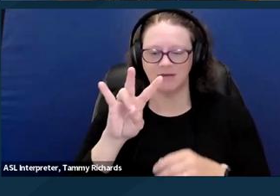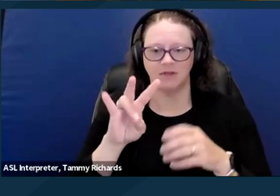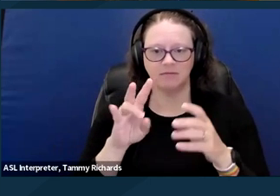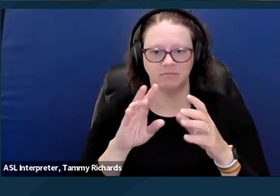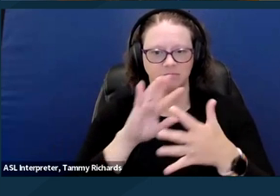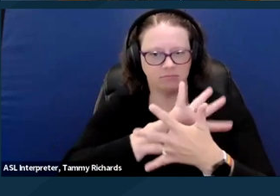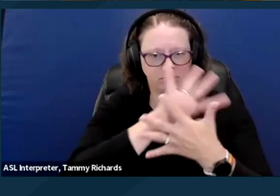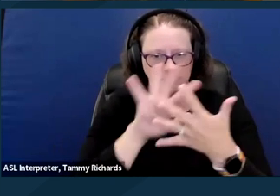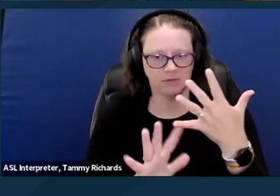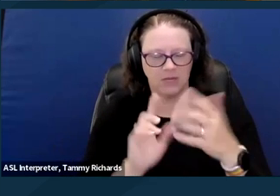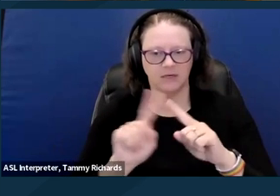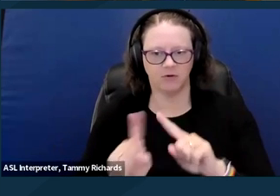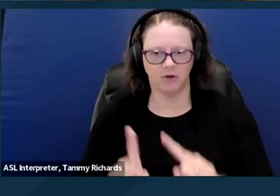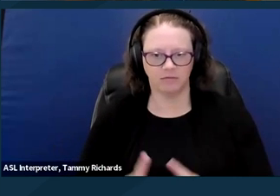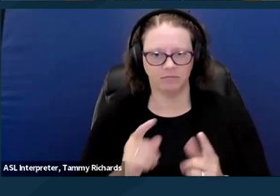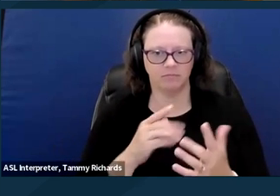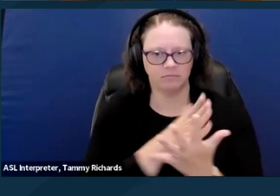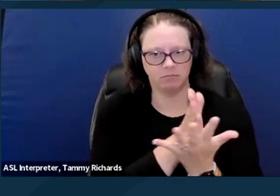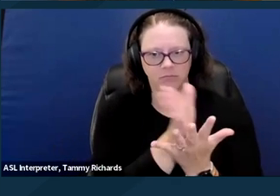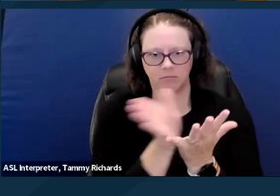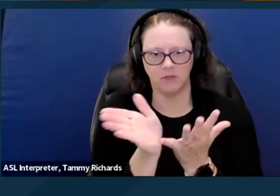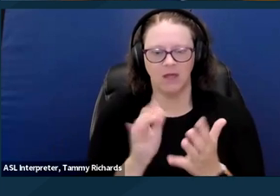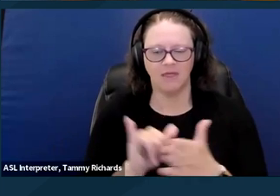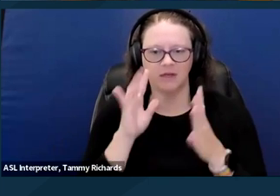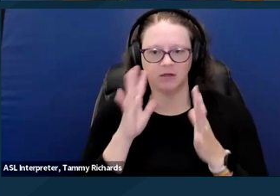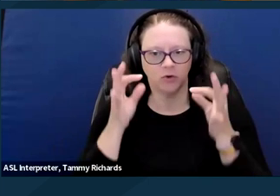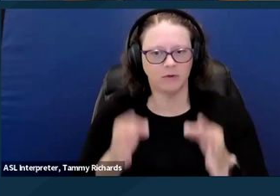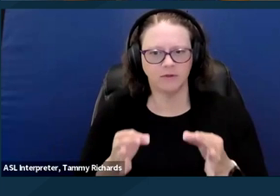in terming what is satisfactory of adequate housing.